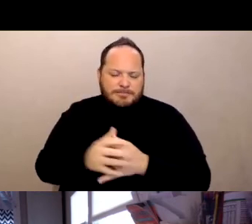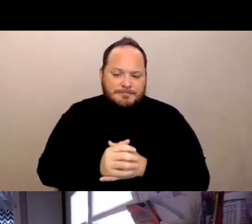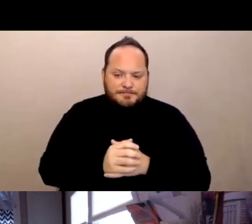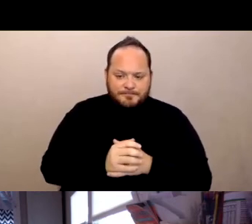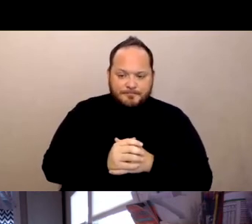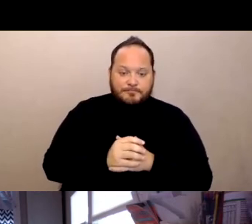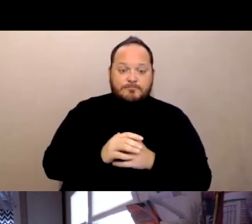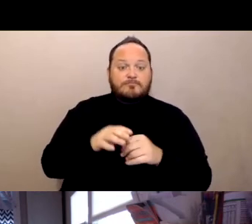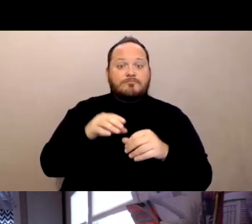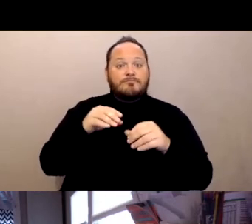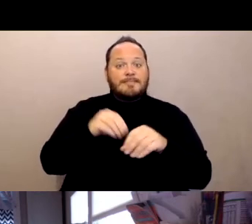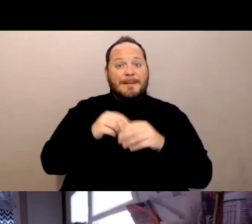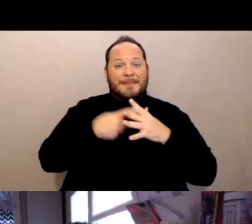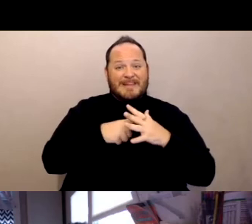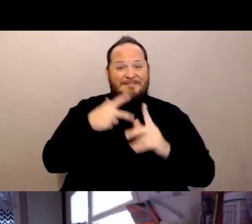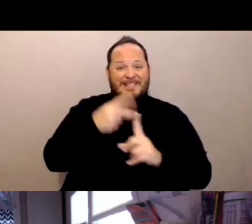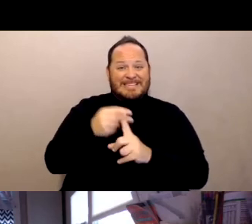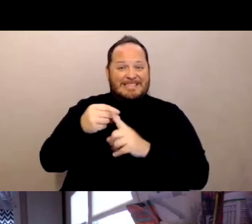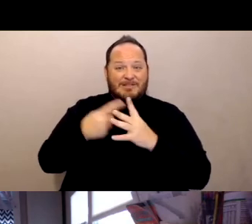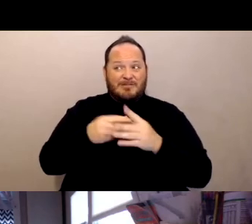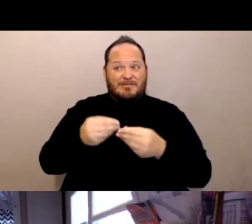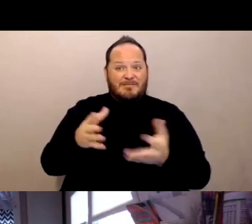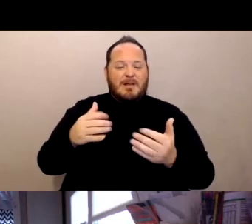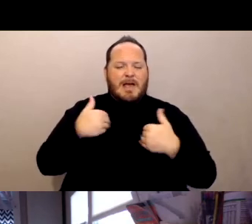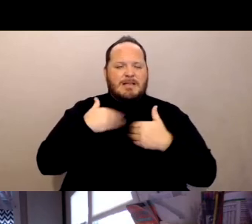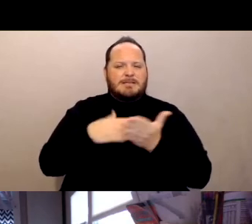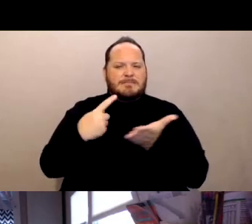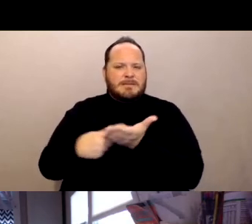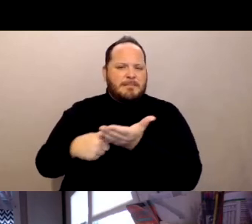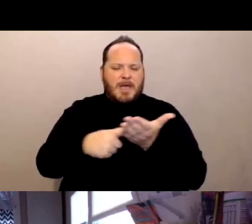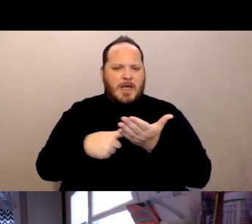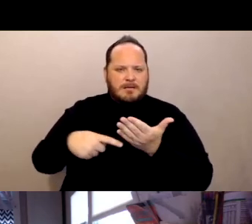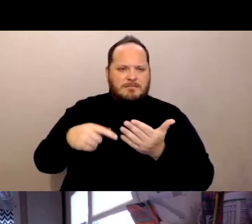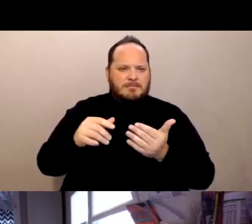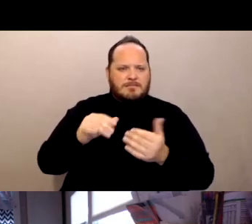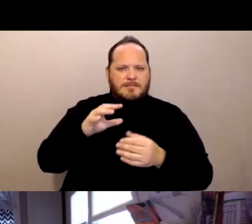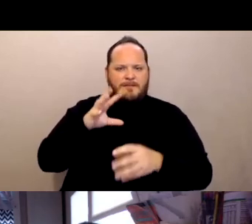there was some debate among resident advocates like myself and facility advocates